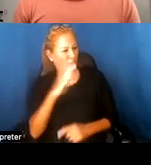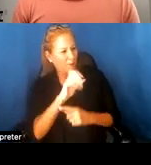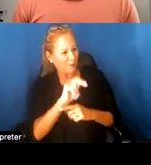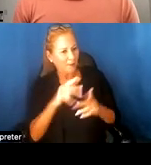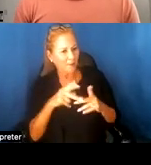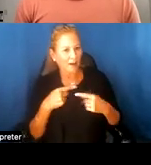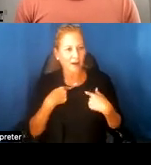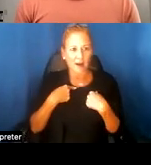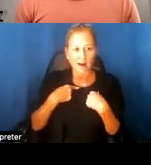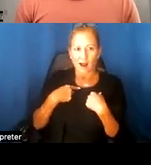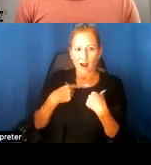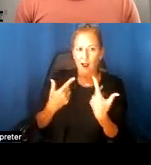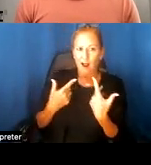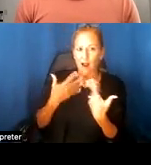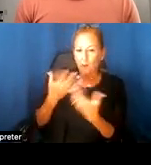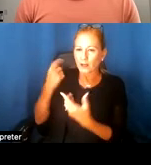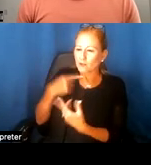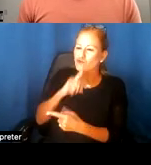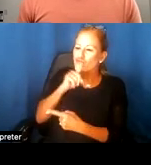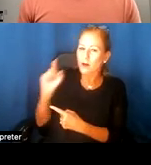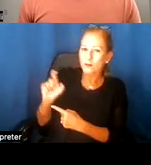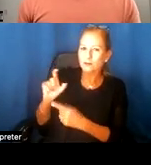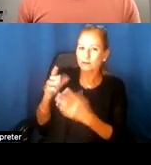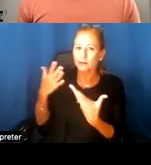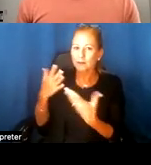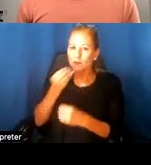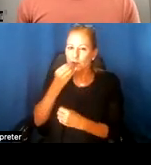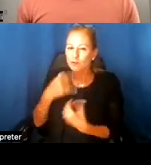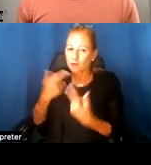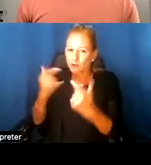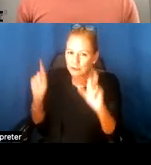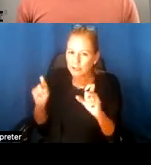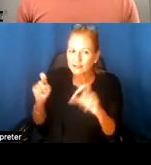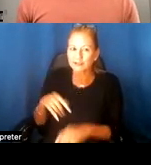some real Muslim American food. Okay, let's try it out. This is exciting!